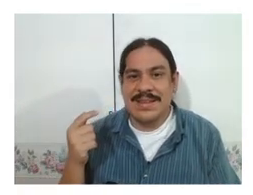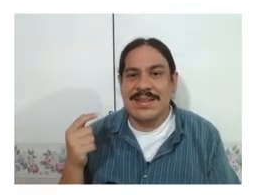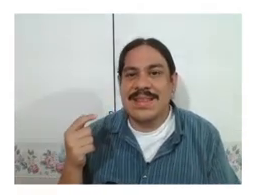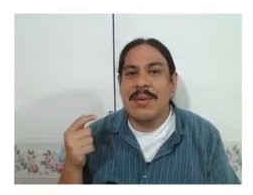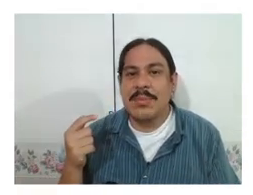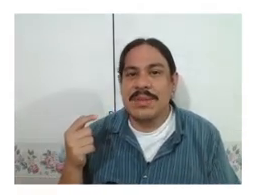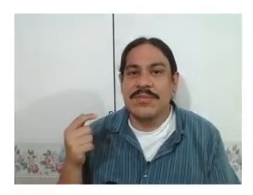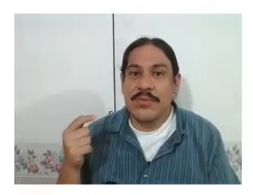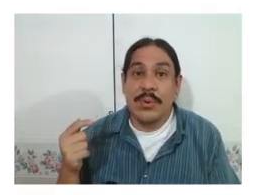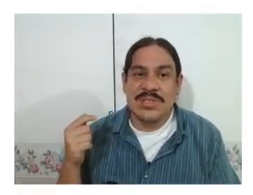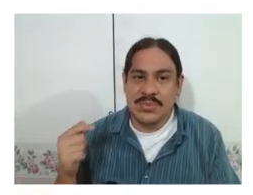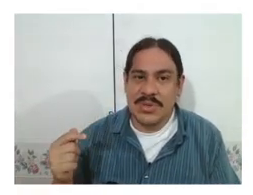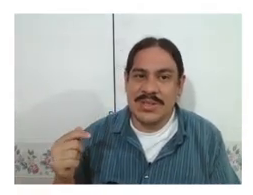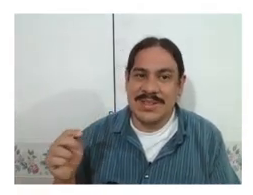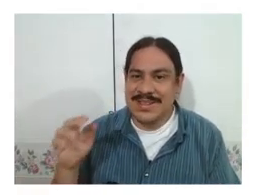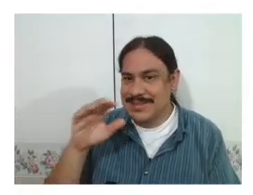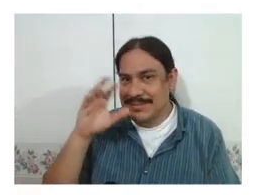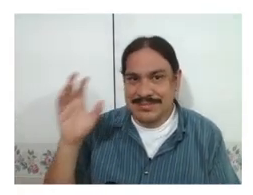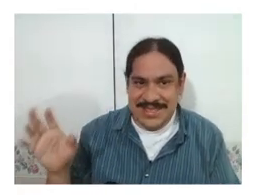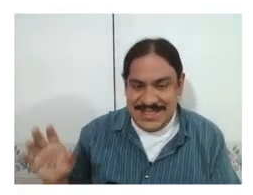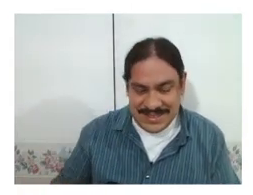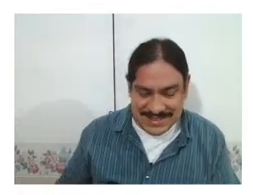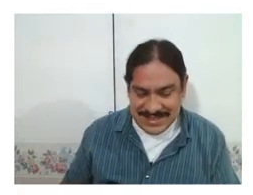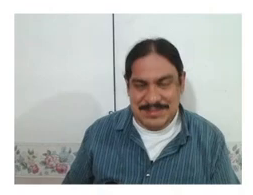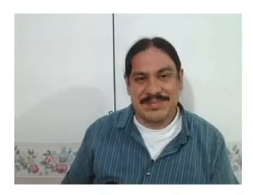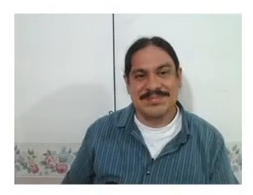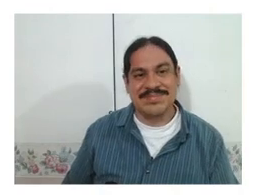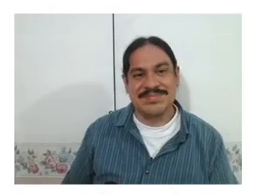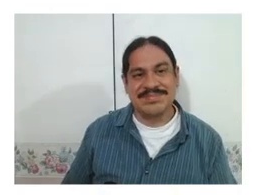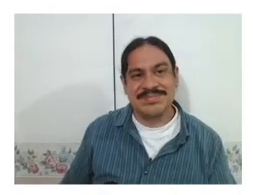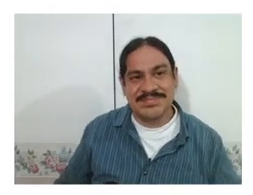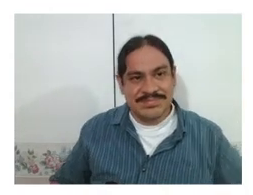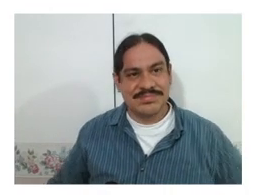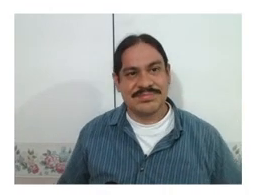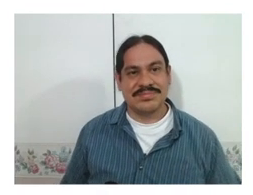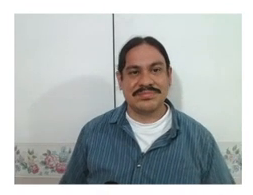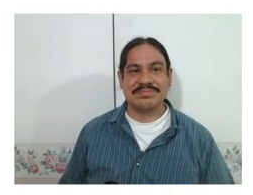that that would be the focus word in the sentence